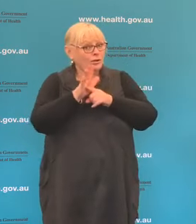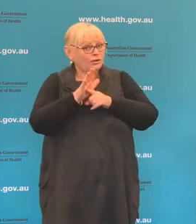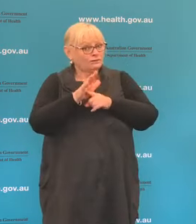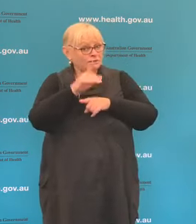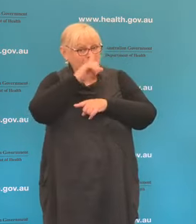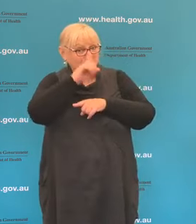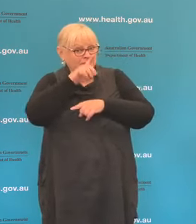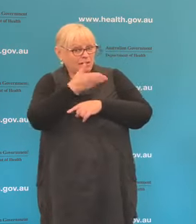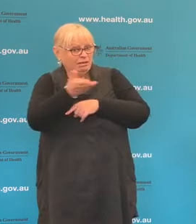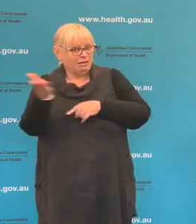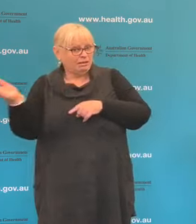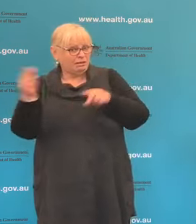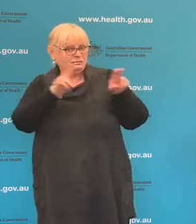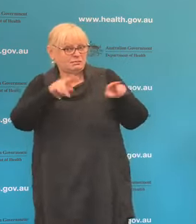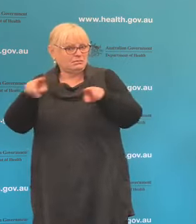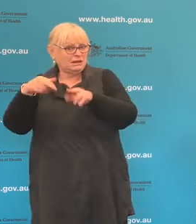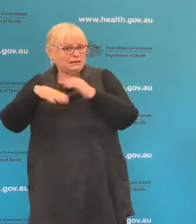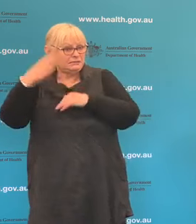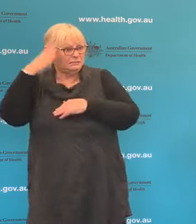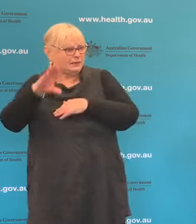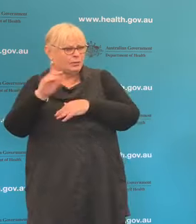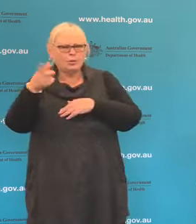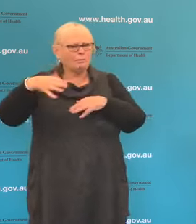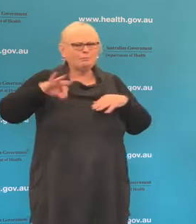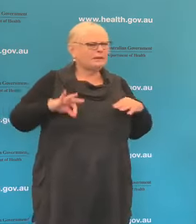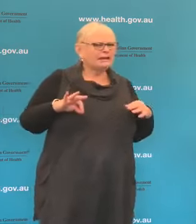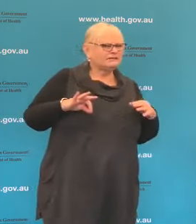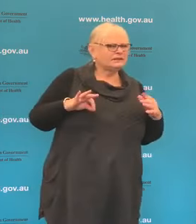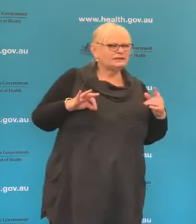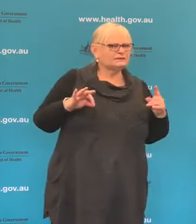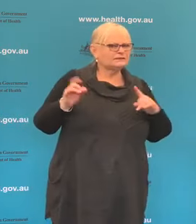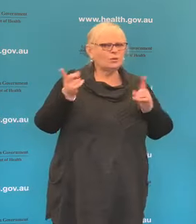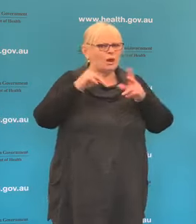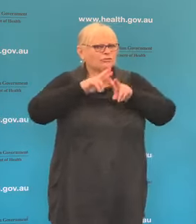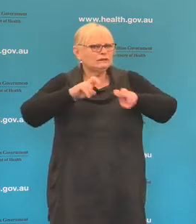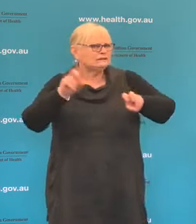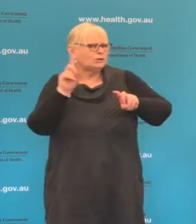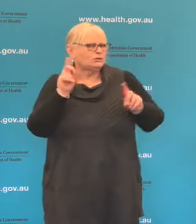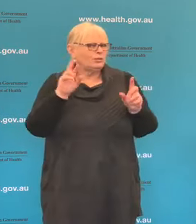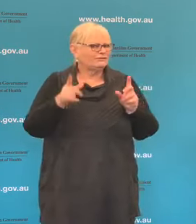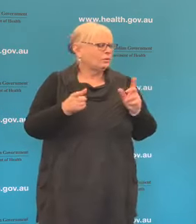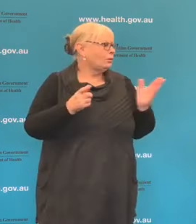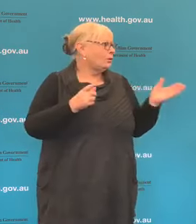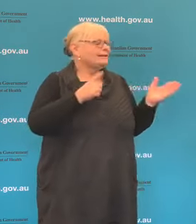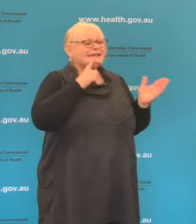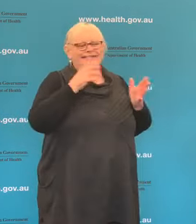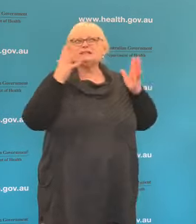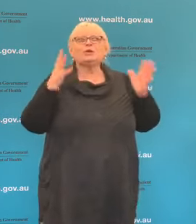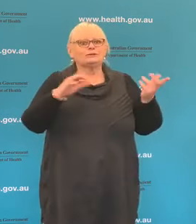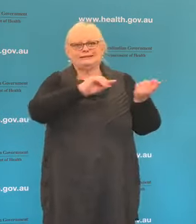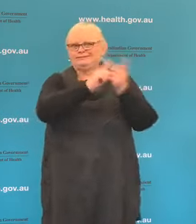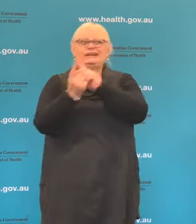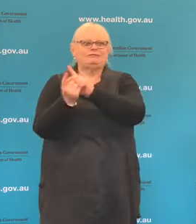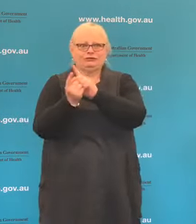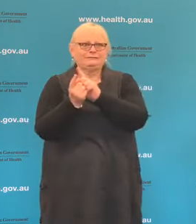What is the benefits of that that people are looking into? So there are a lot of different treatments being looked at as